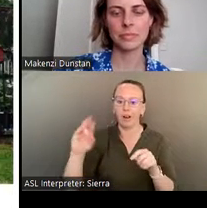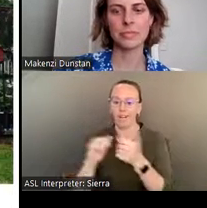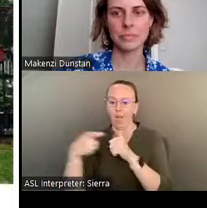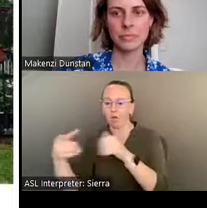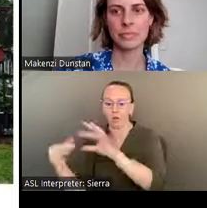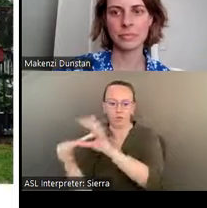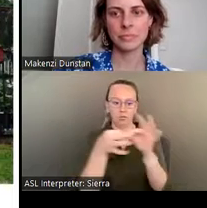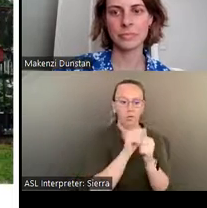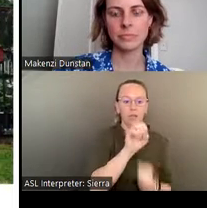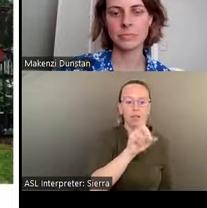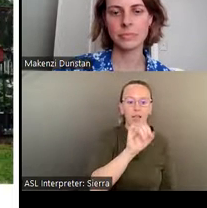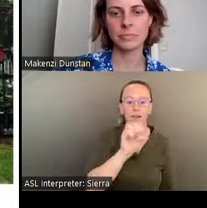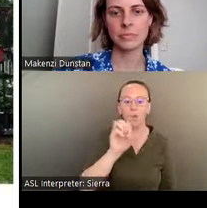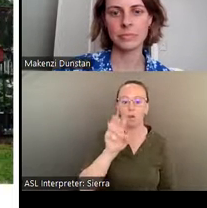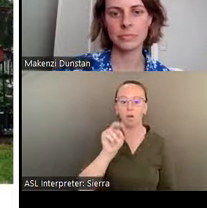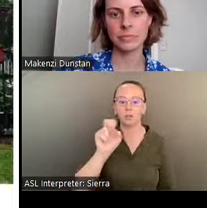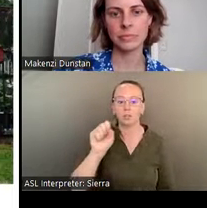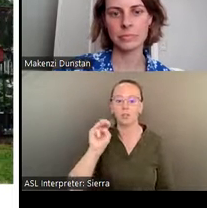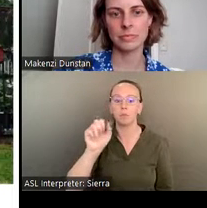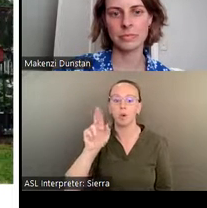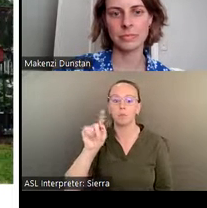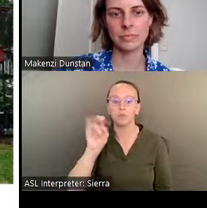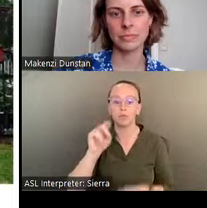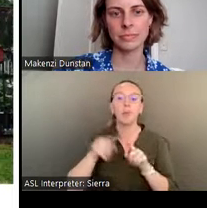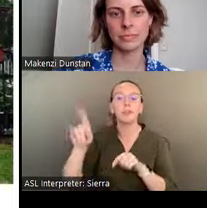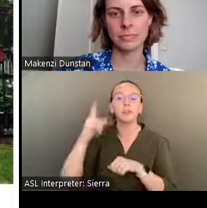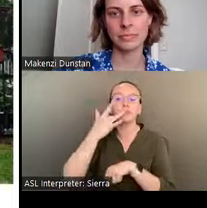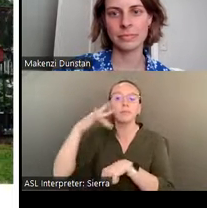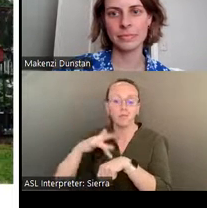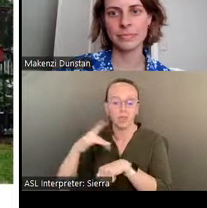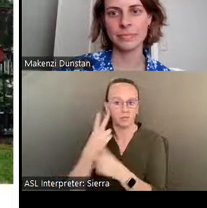but here was just a taste of what awaits you there. Next slide, Mike.